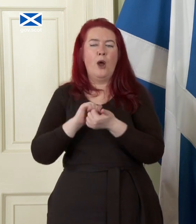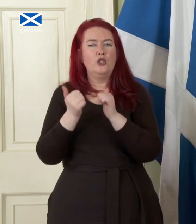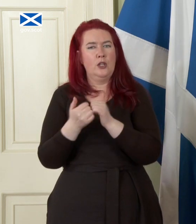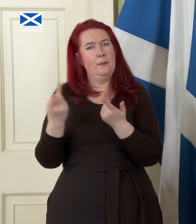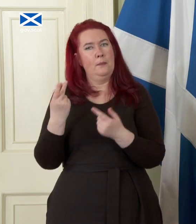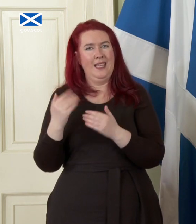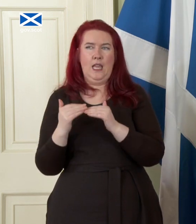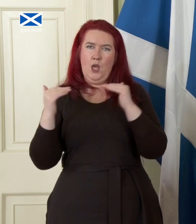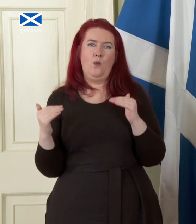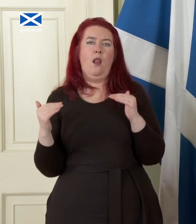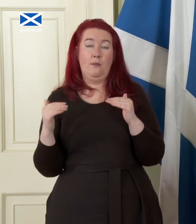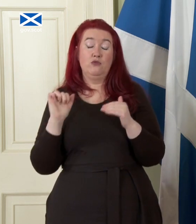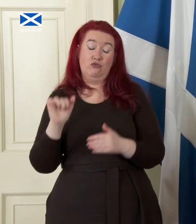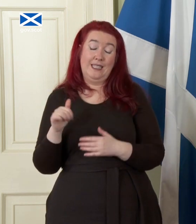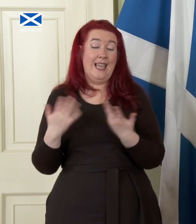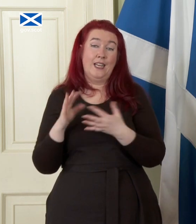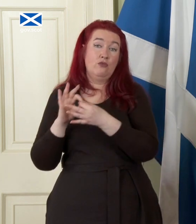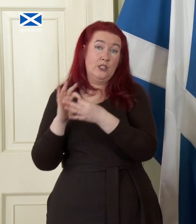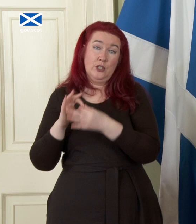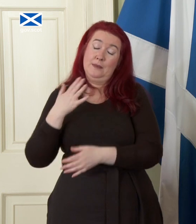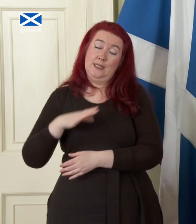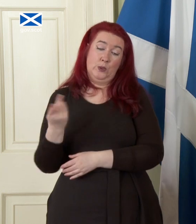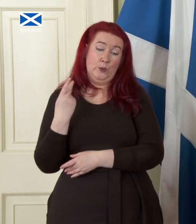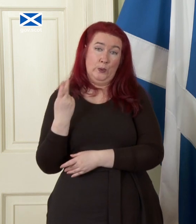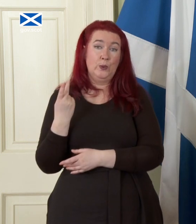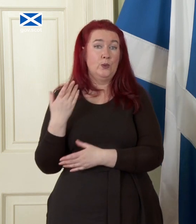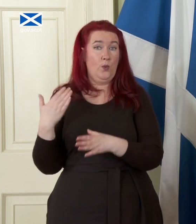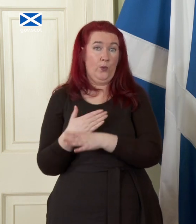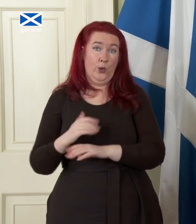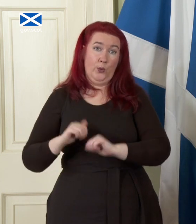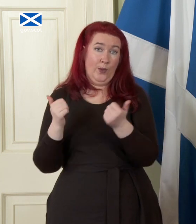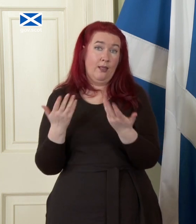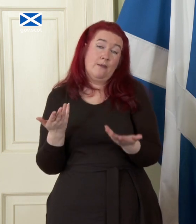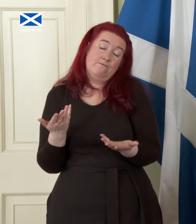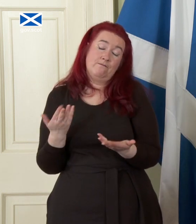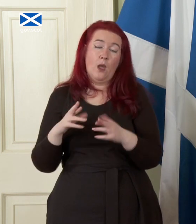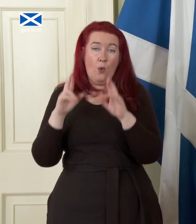right any relationship takes two to make it work and I hope when Scotland is independent